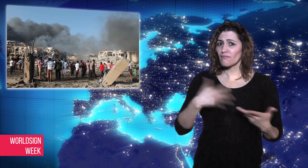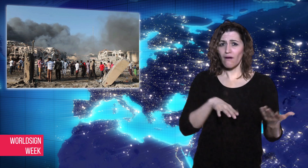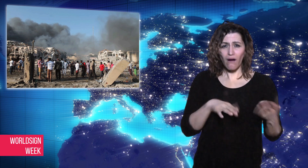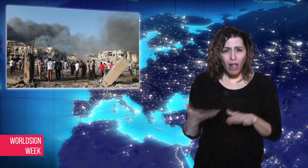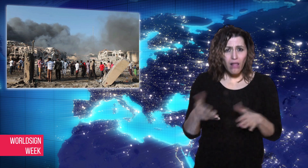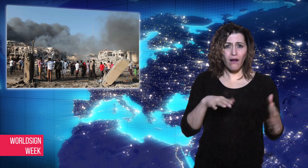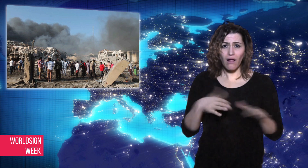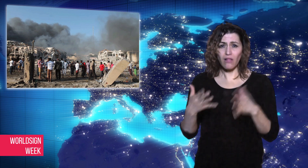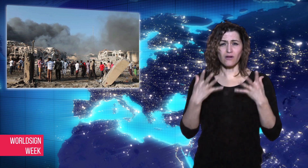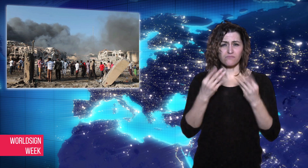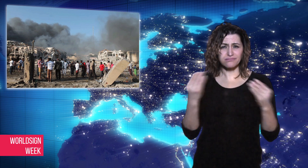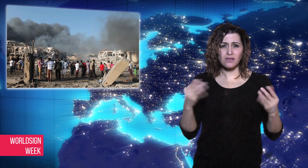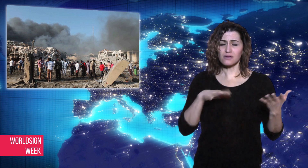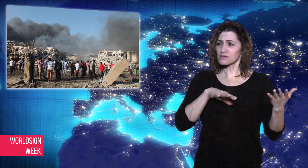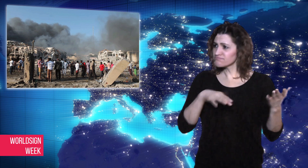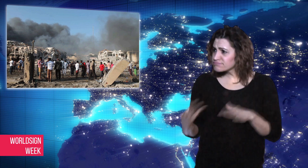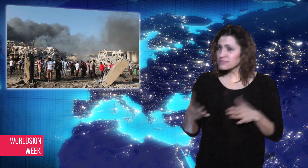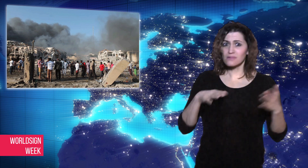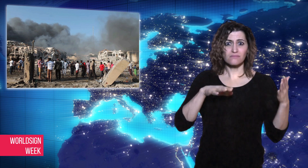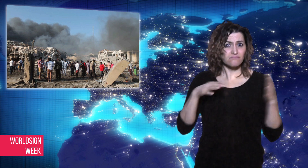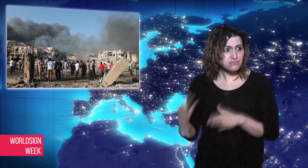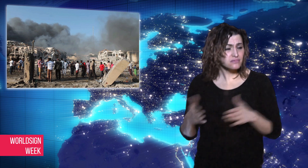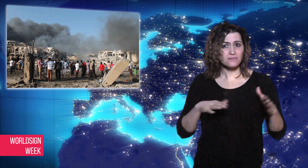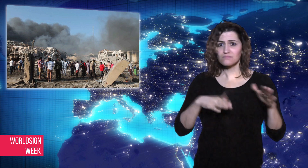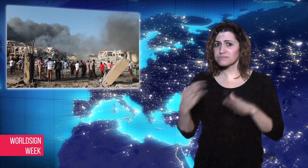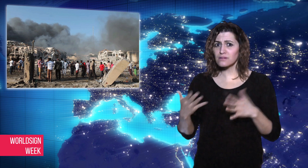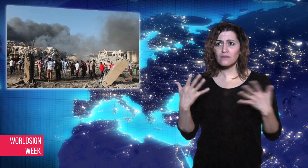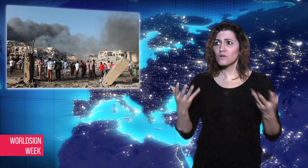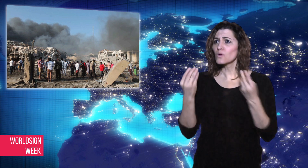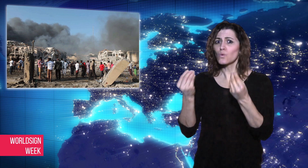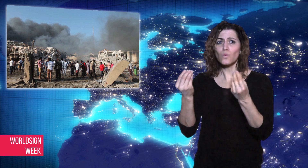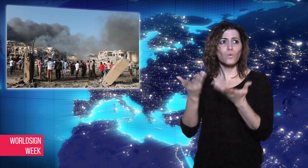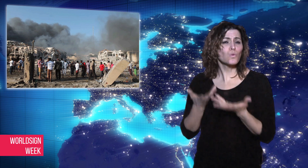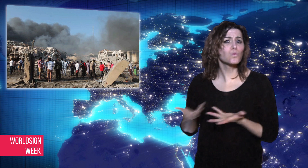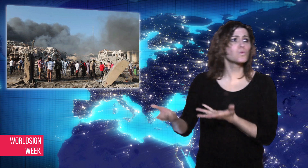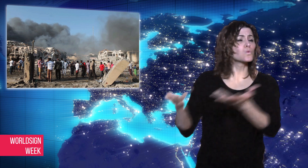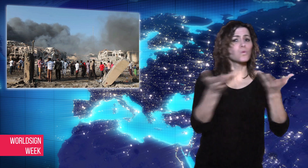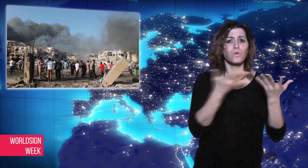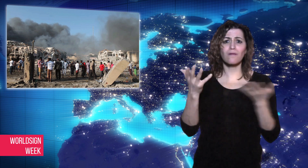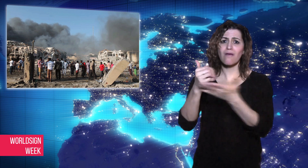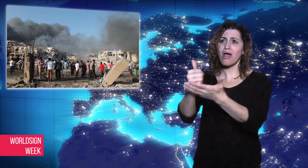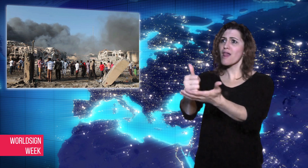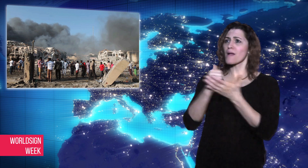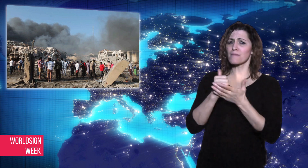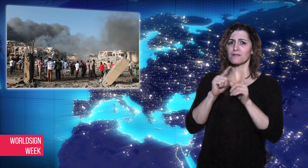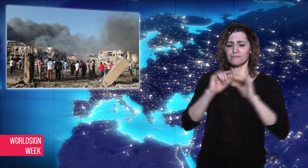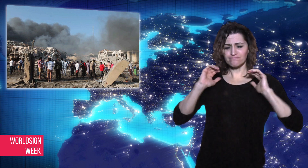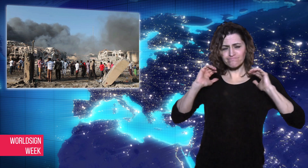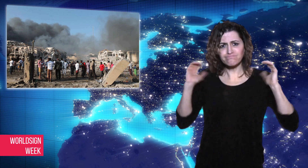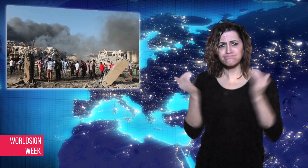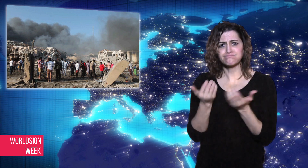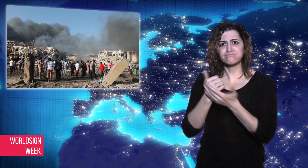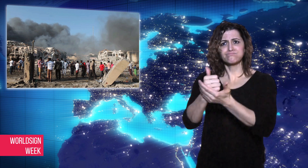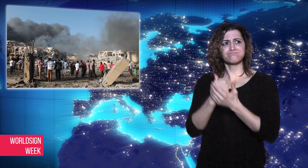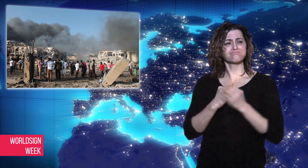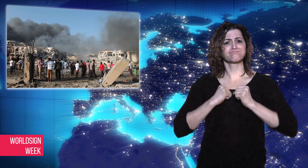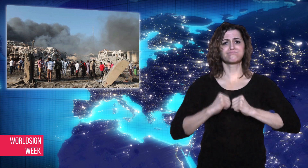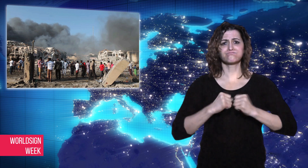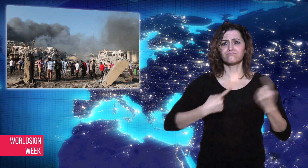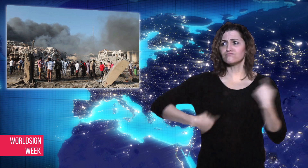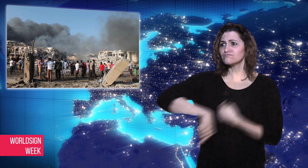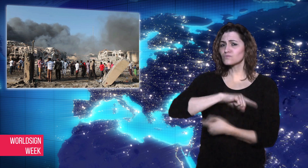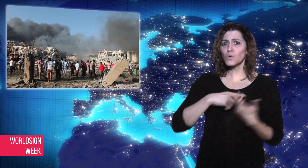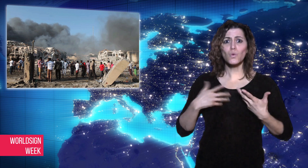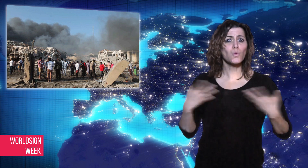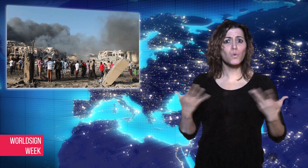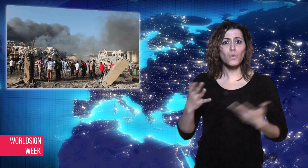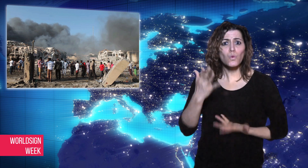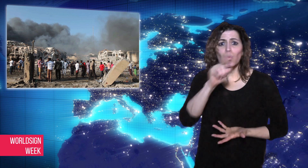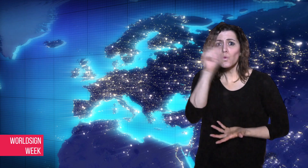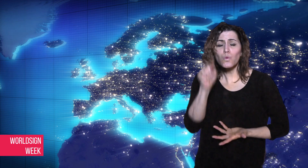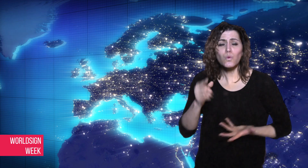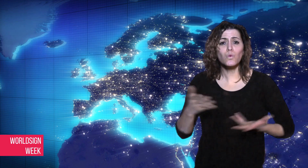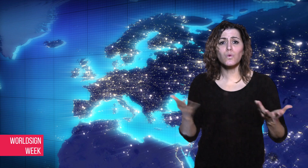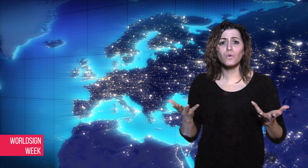to protect us?”